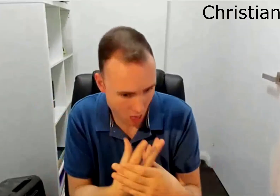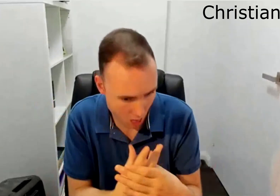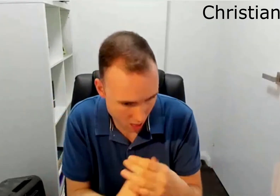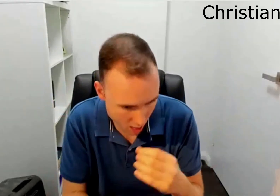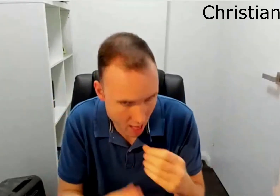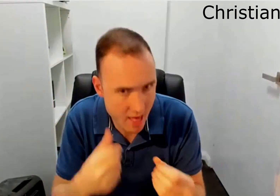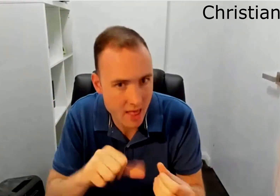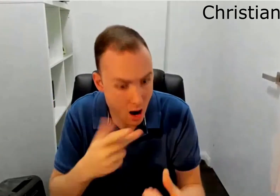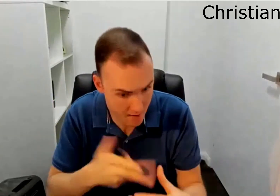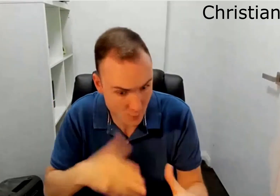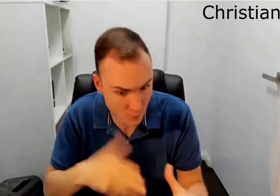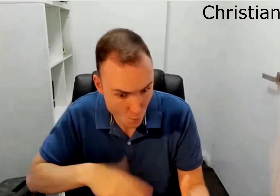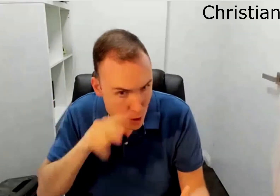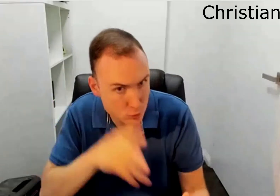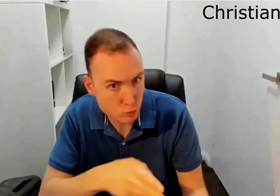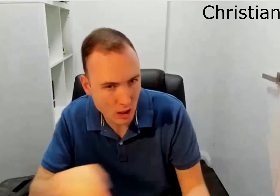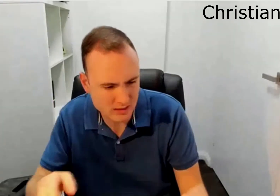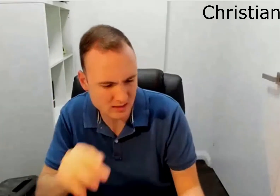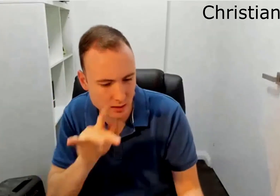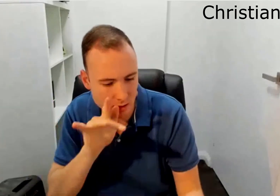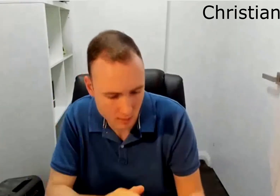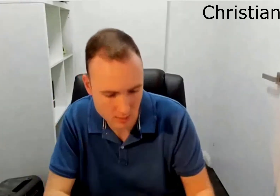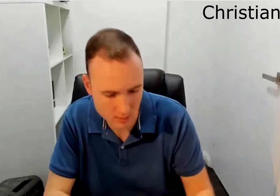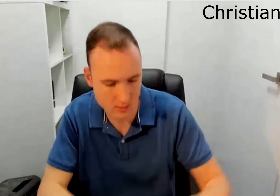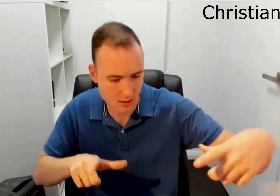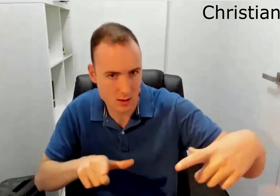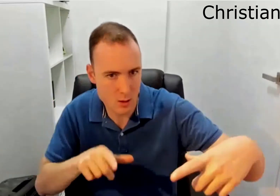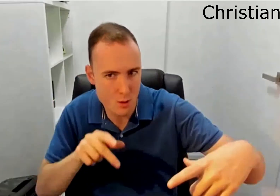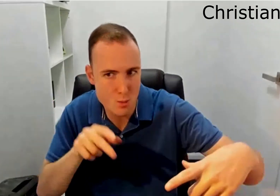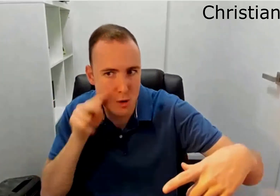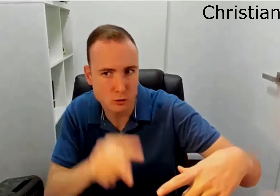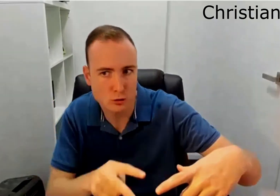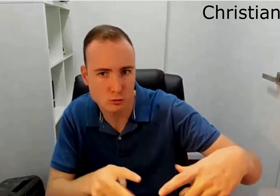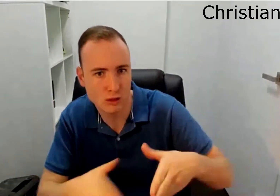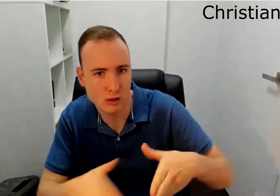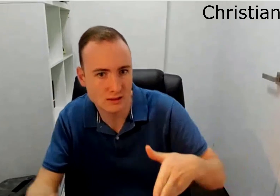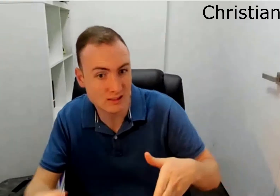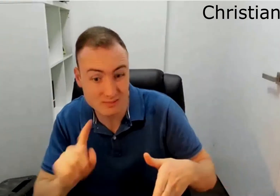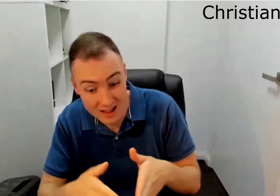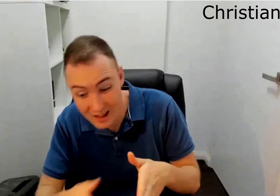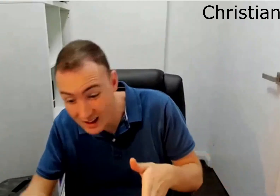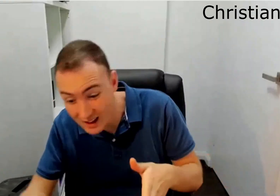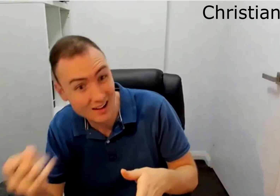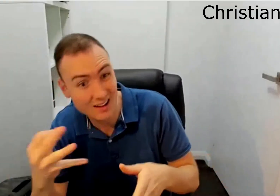But once you open it, it's enough to get you engaged. But once you open it, there's no captioning